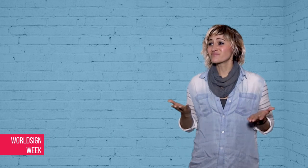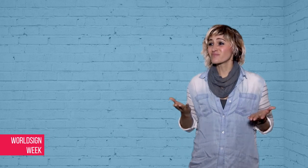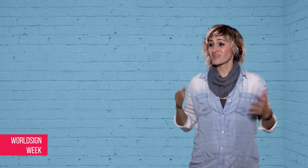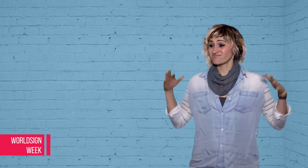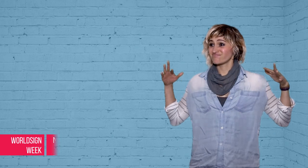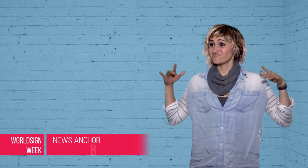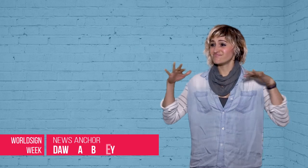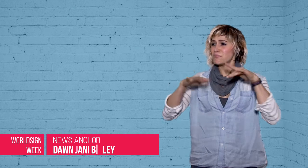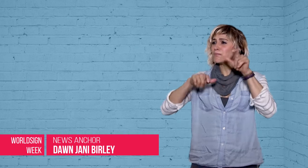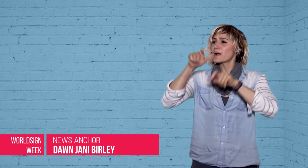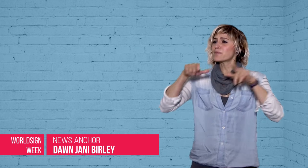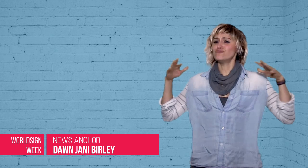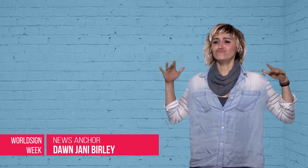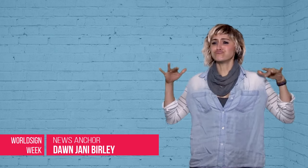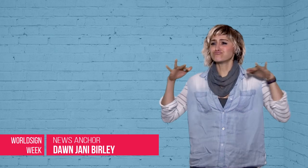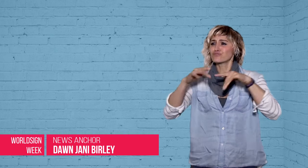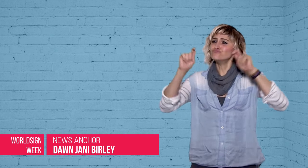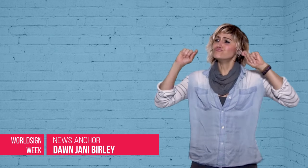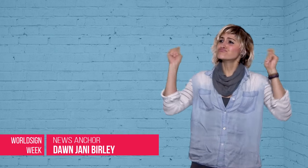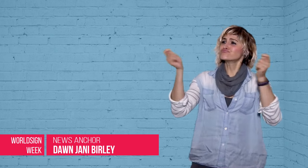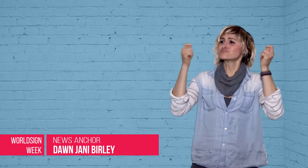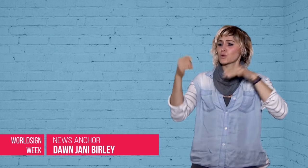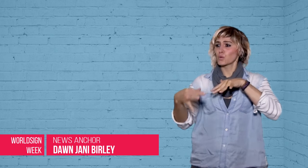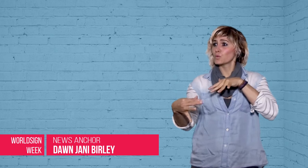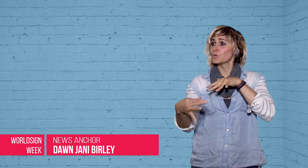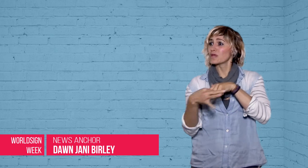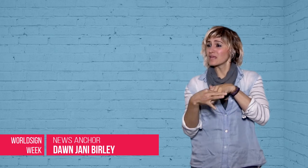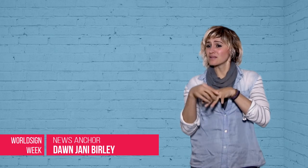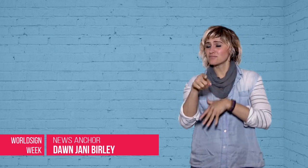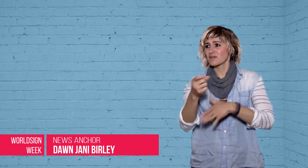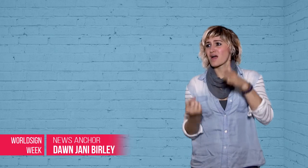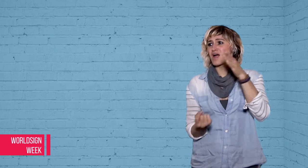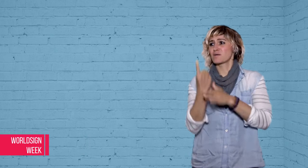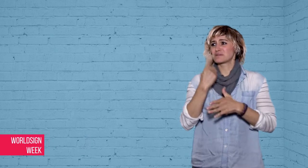Wedding Tragedy in Turkey.